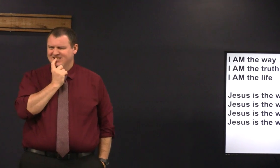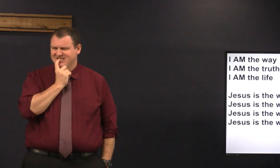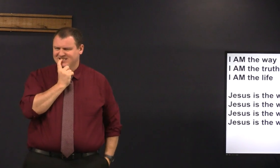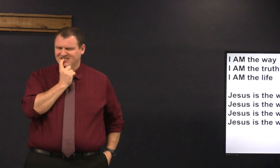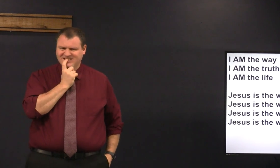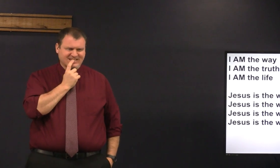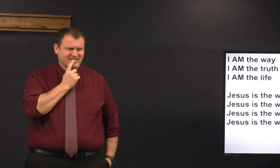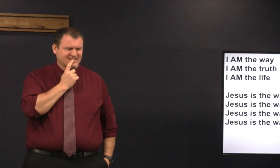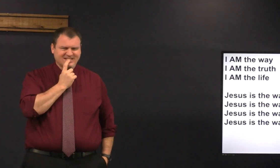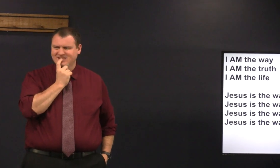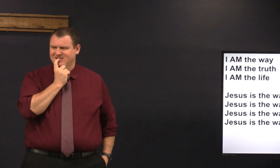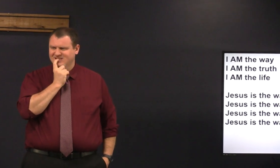why do we want to go to heaven